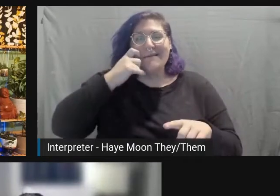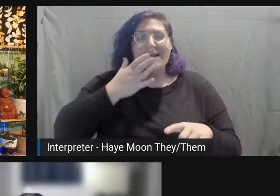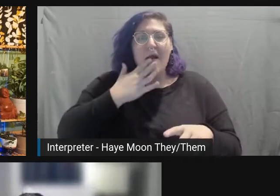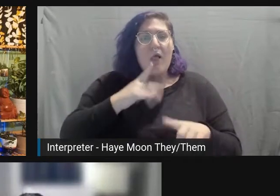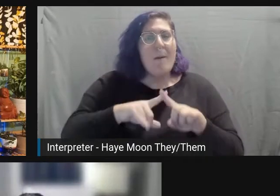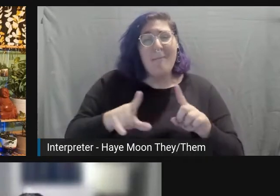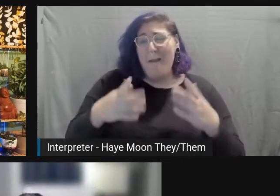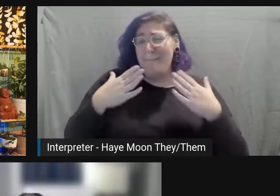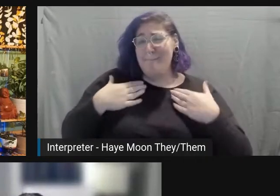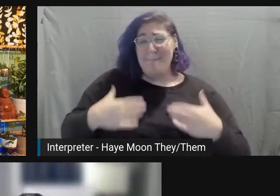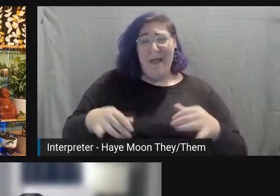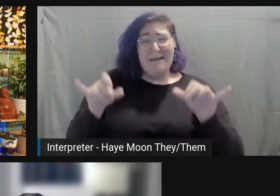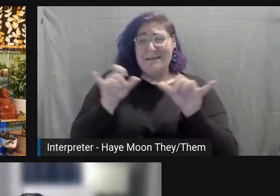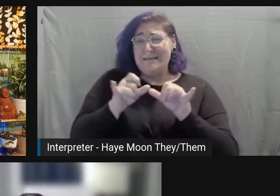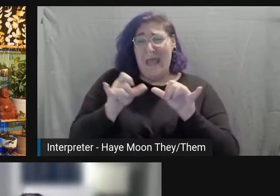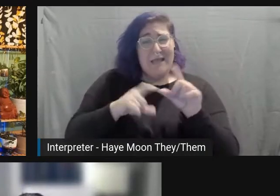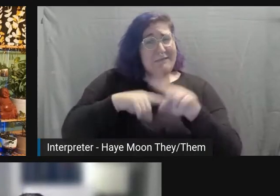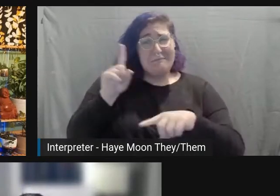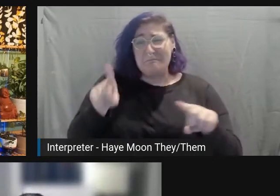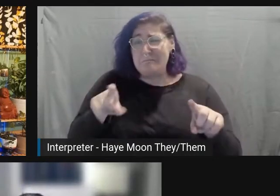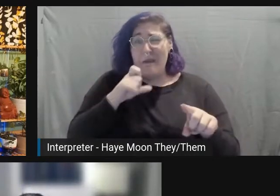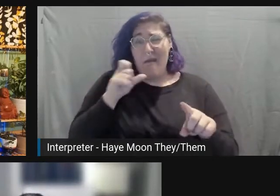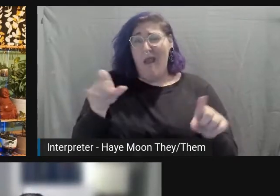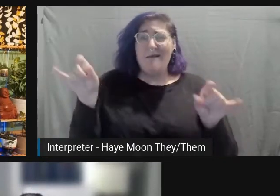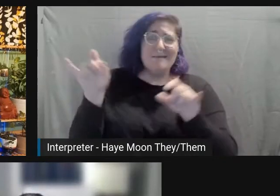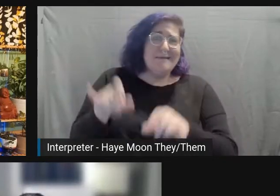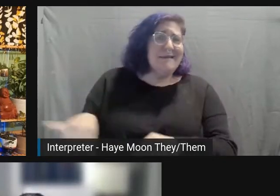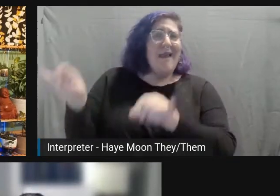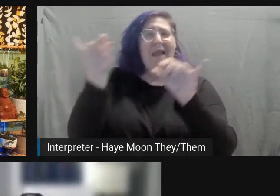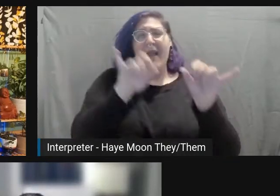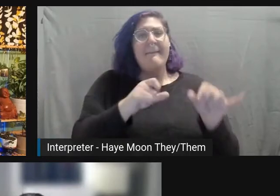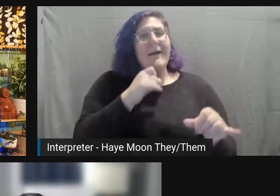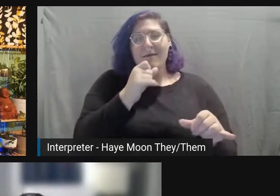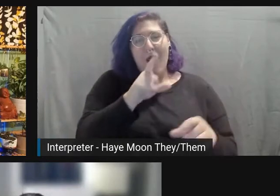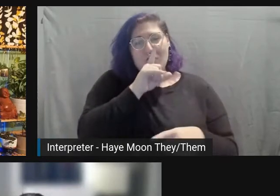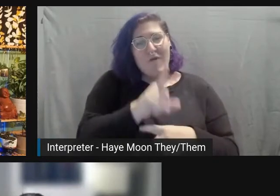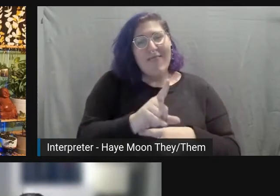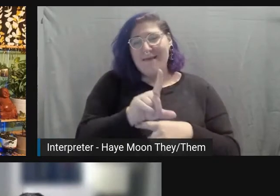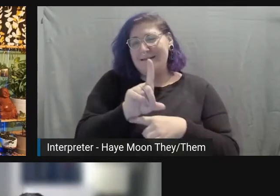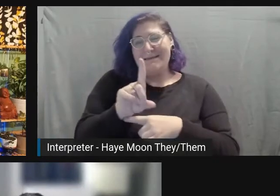not different abilities, not like people that are older or people